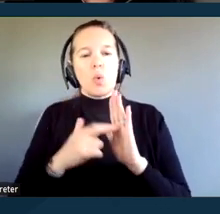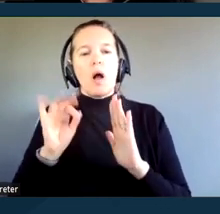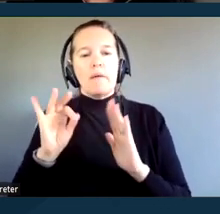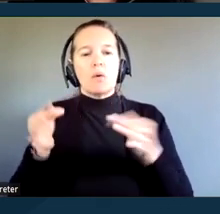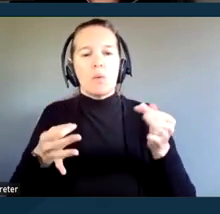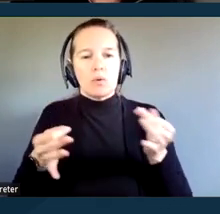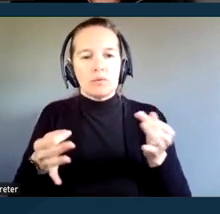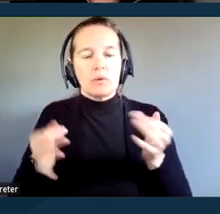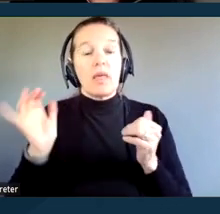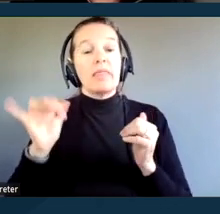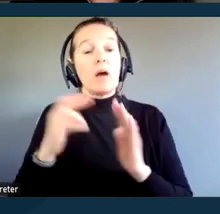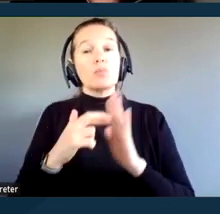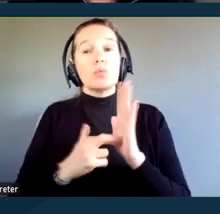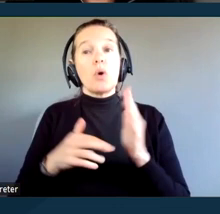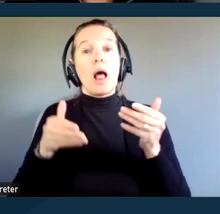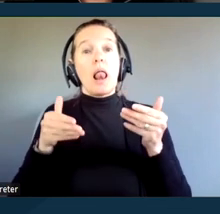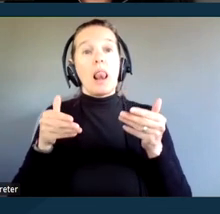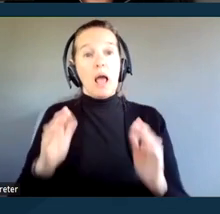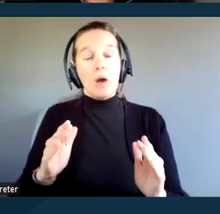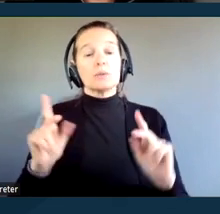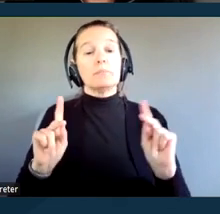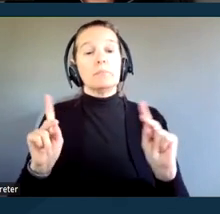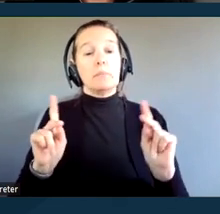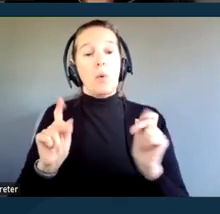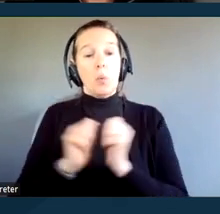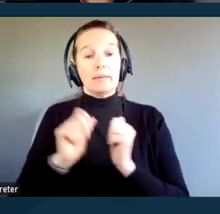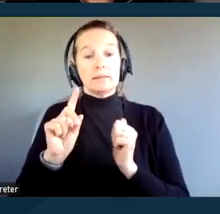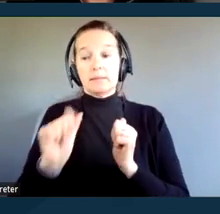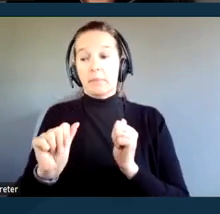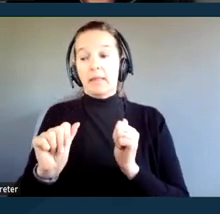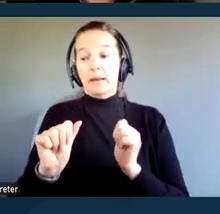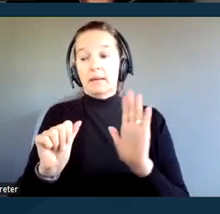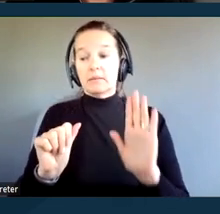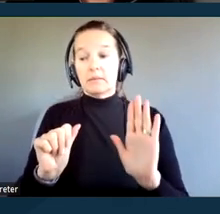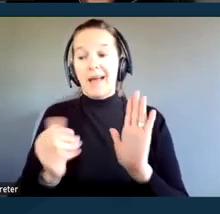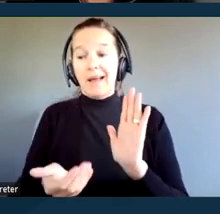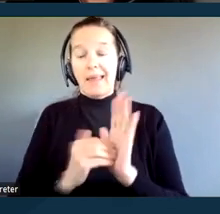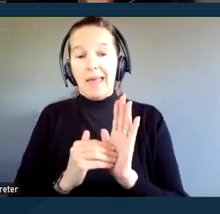that allows court participants with disabilities, again, this includes parties, lawyers,